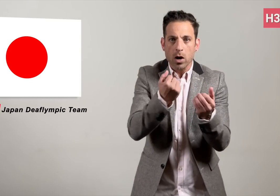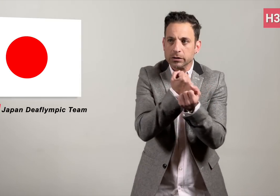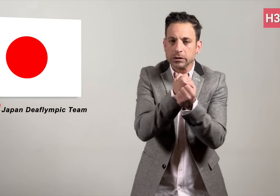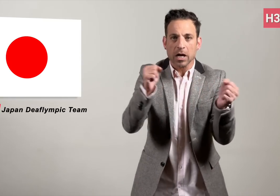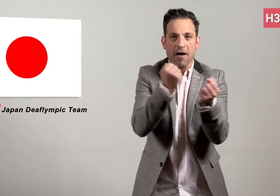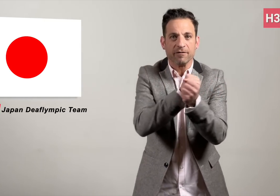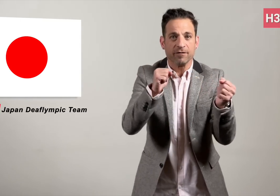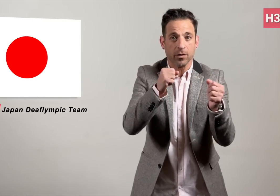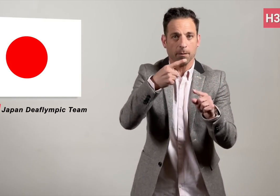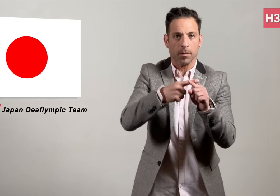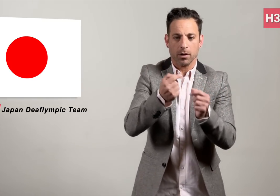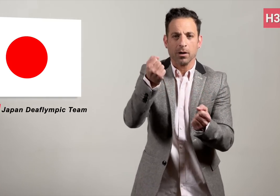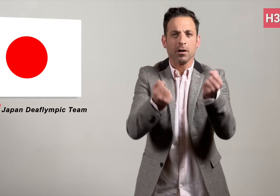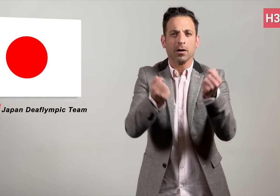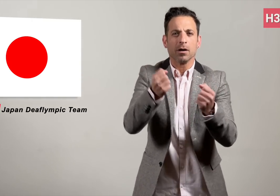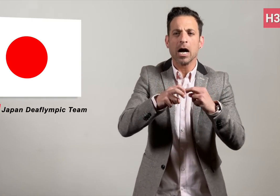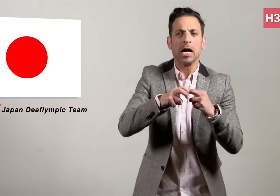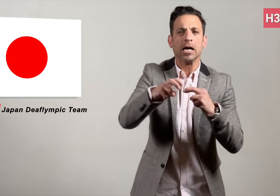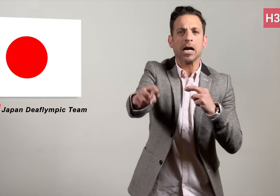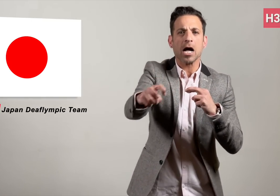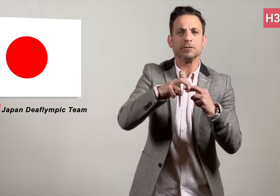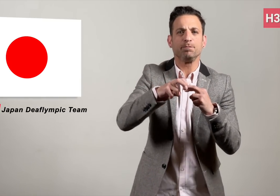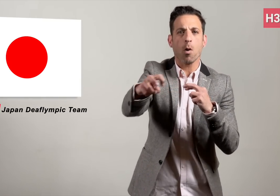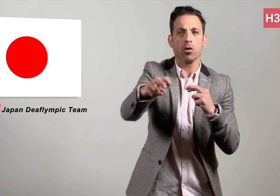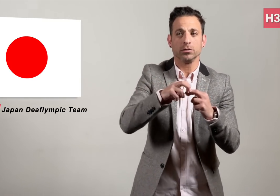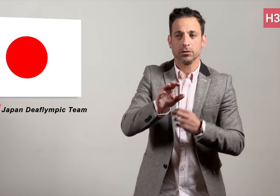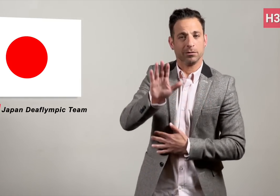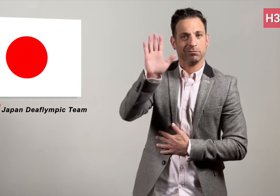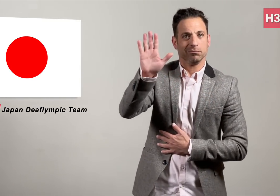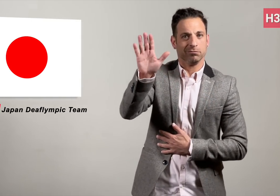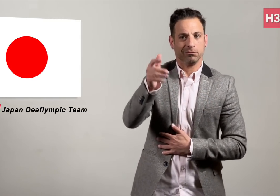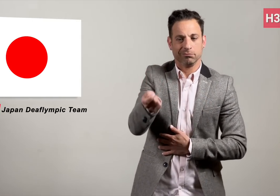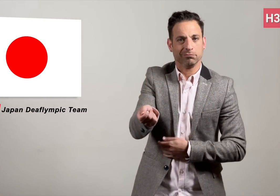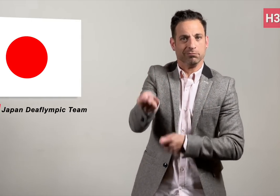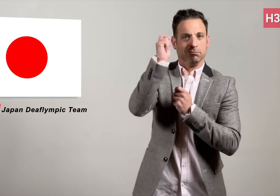and they used their own private transportation